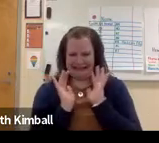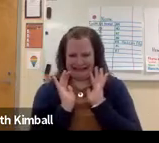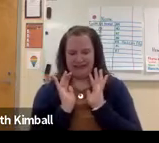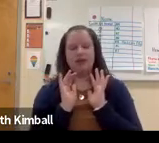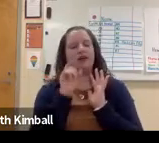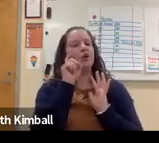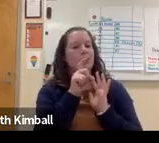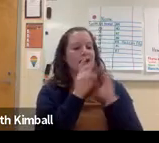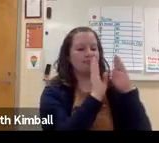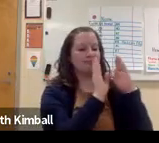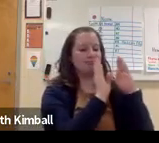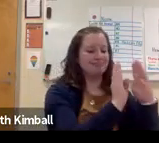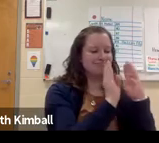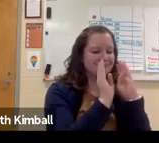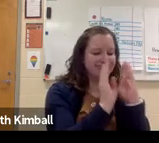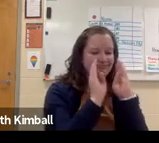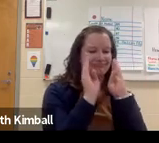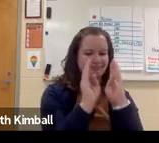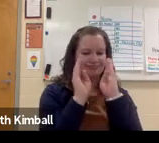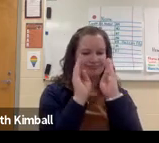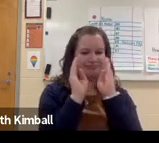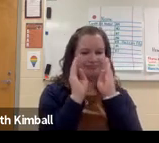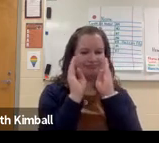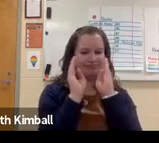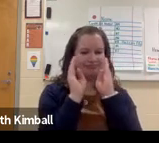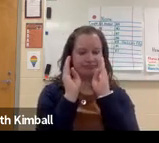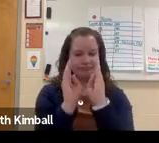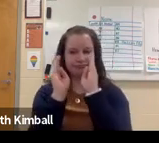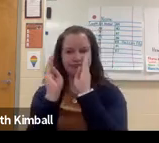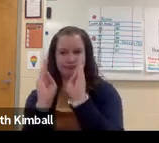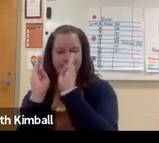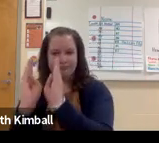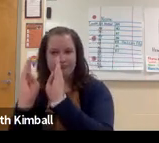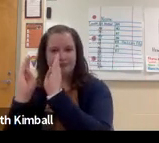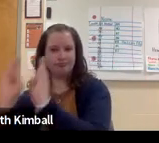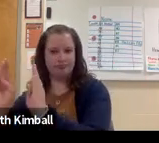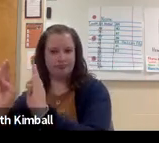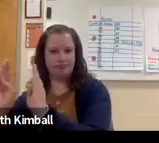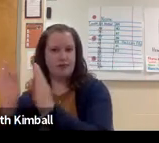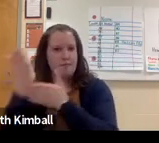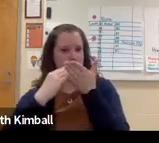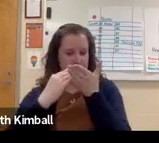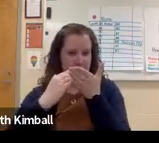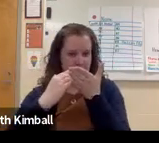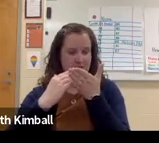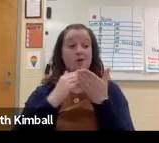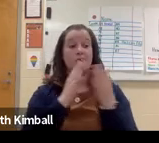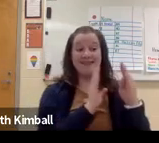Not to just jump right into a 3 week long project, but to make baby steps and start with those smaller projects